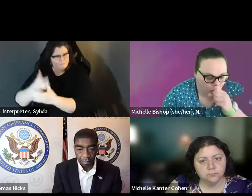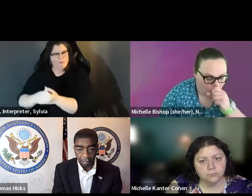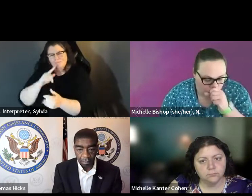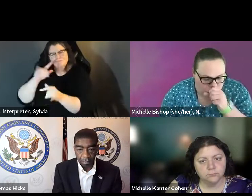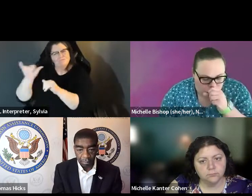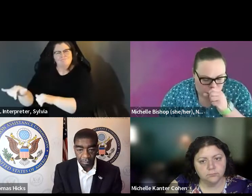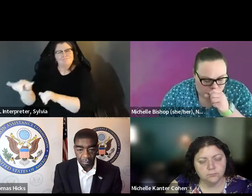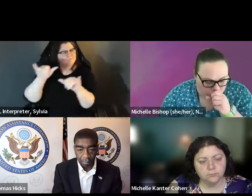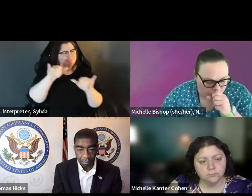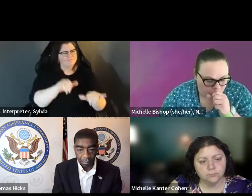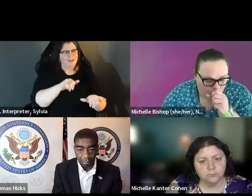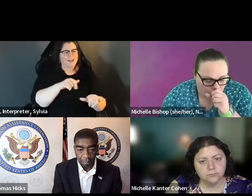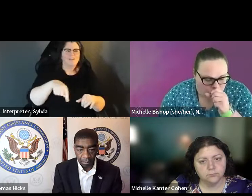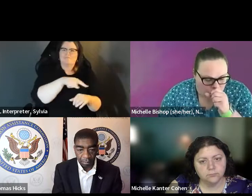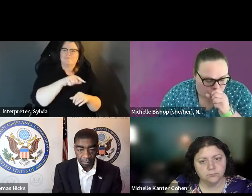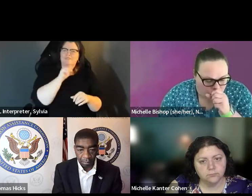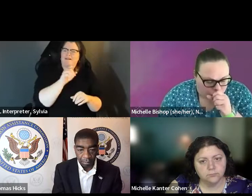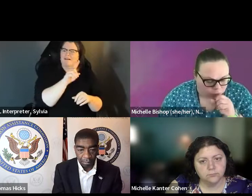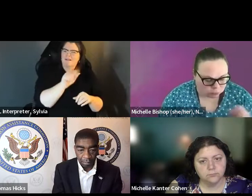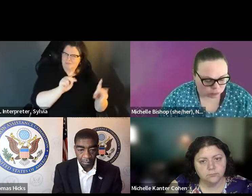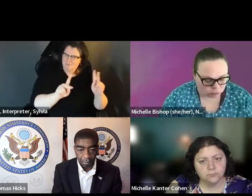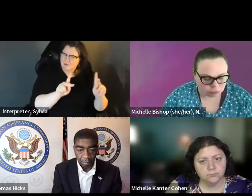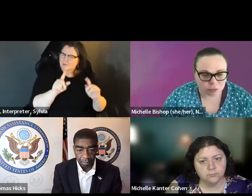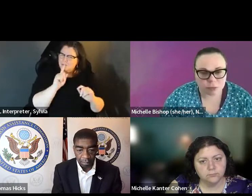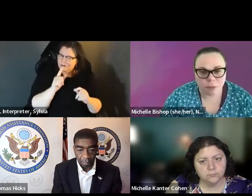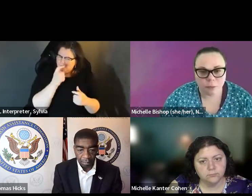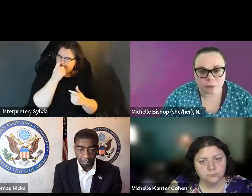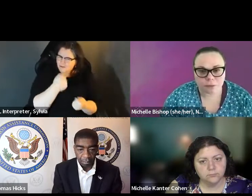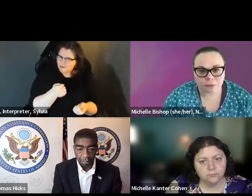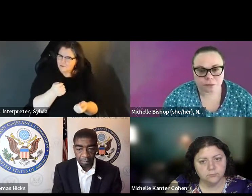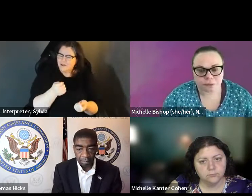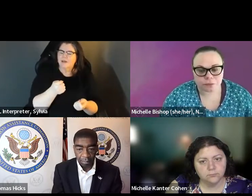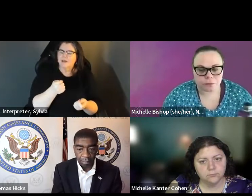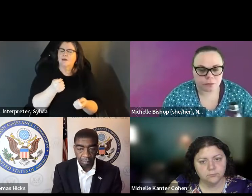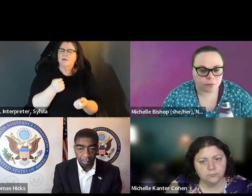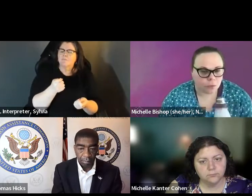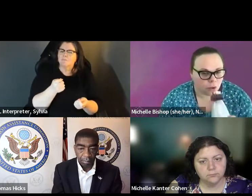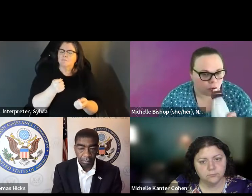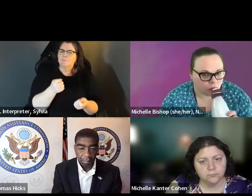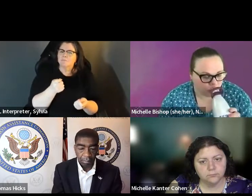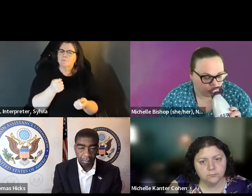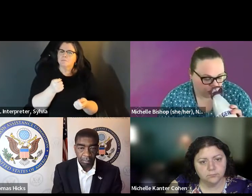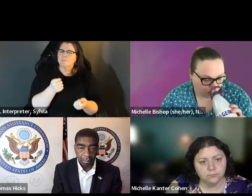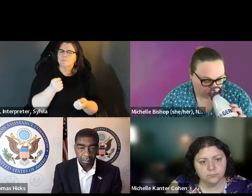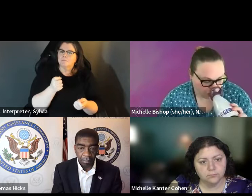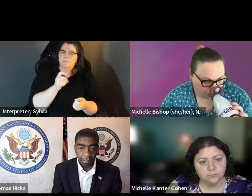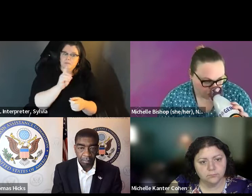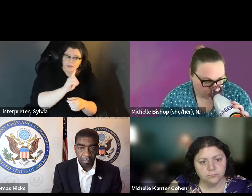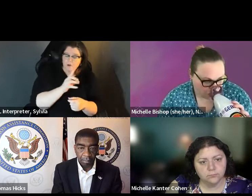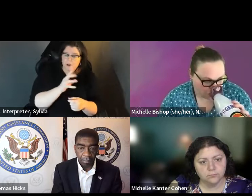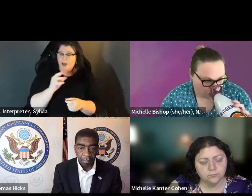the rest of the population. And I think that's an important point. It's an interesting point. The -- but in fact, it. It It looks like people with disabilities, are just as likely to be Republicans or Democrats, as the rest of the population, and I think that's an important point It's it's it's an interesting point the the But I think it's very important.